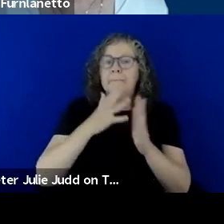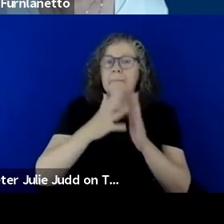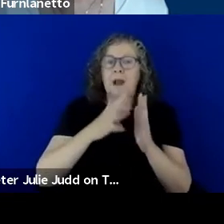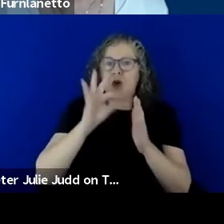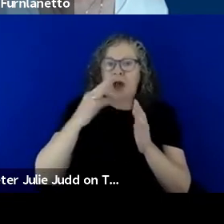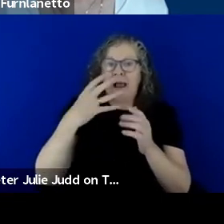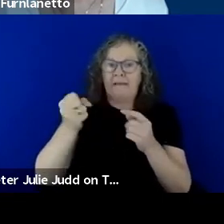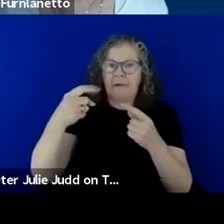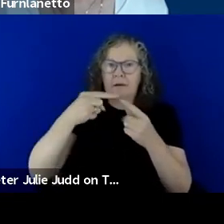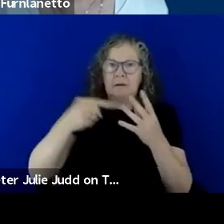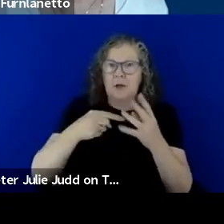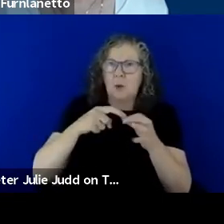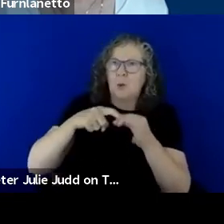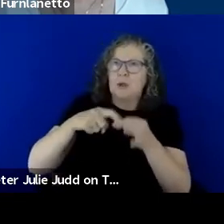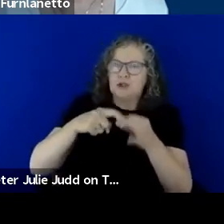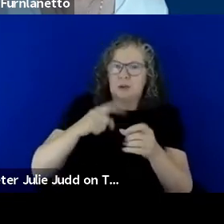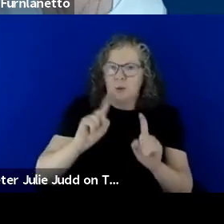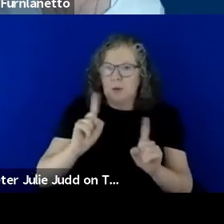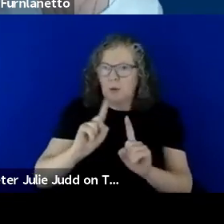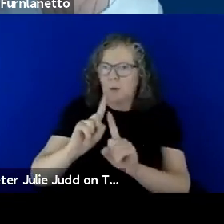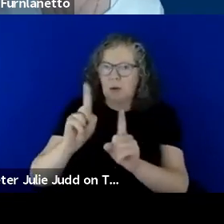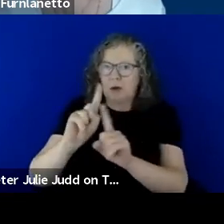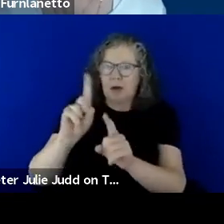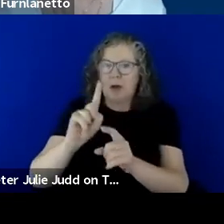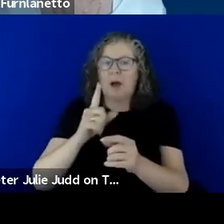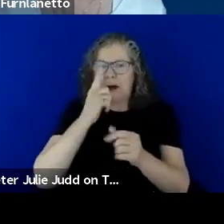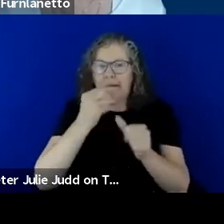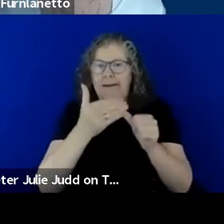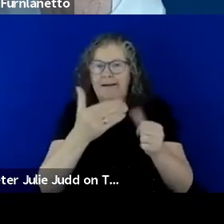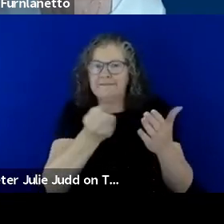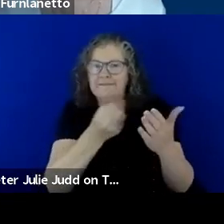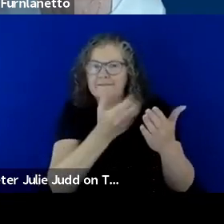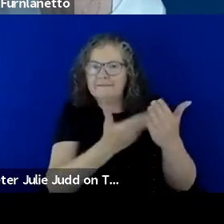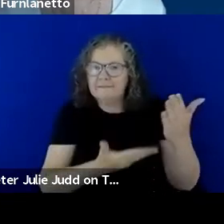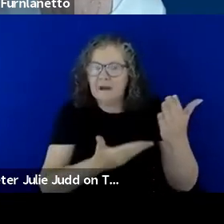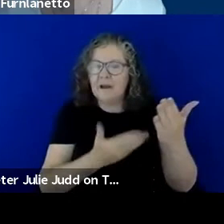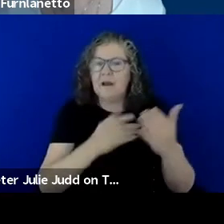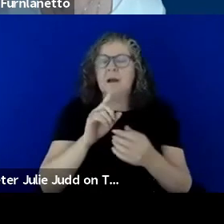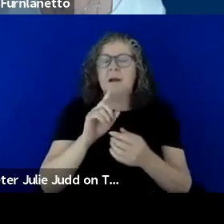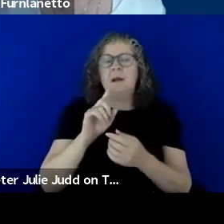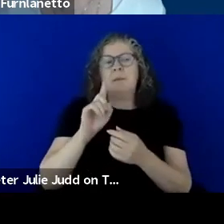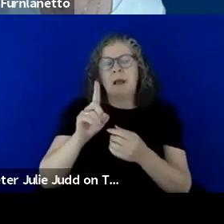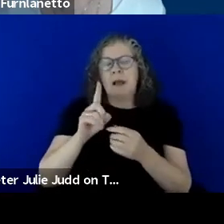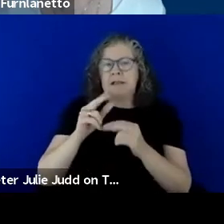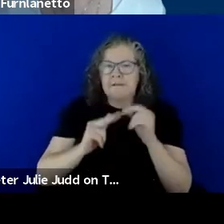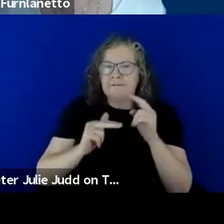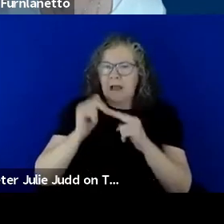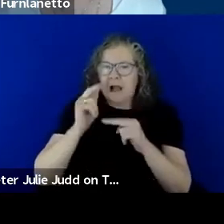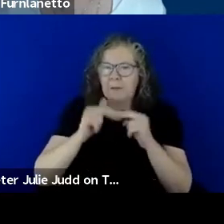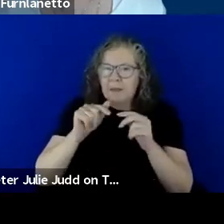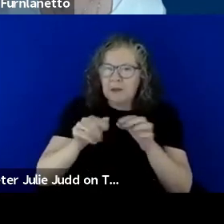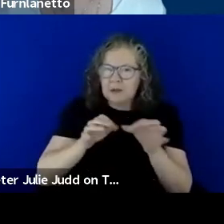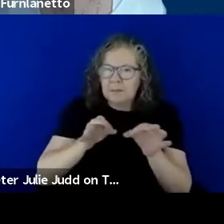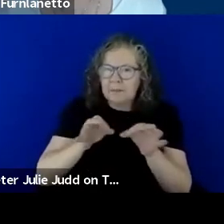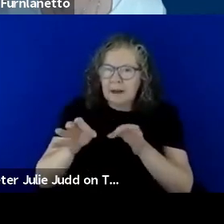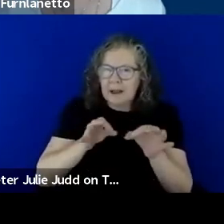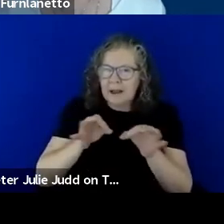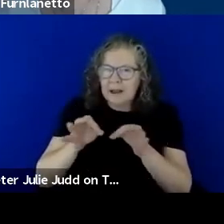and the practicalities around the development of these plans have to be predicated upon having